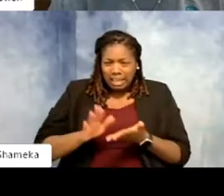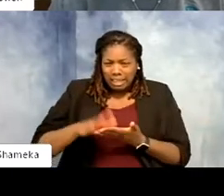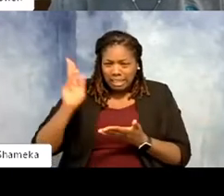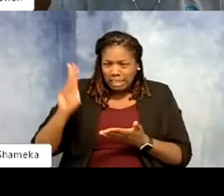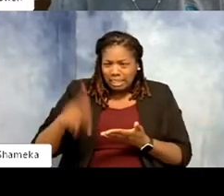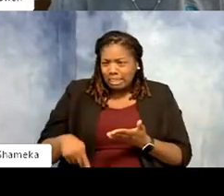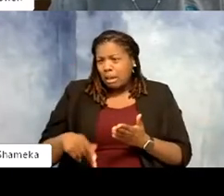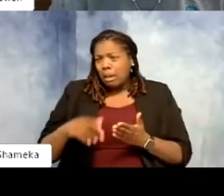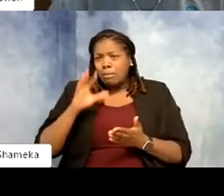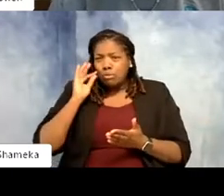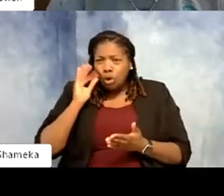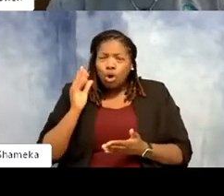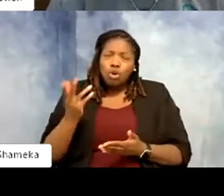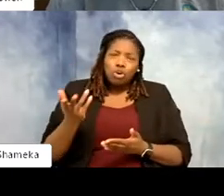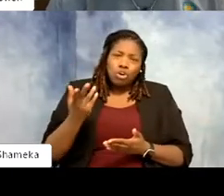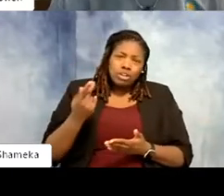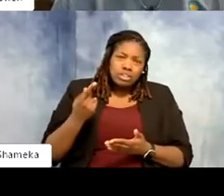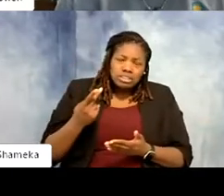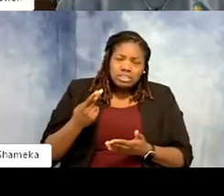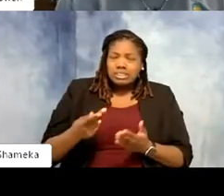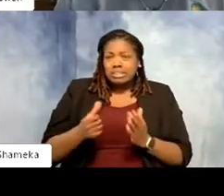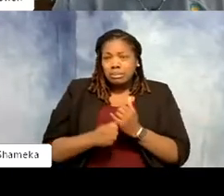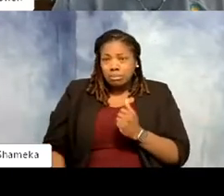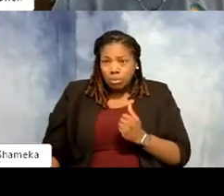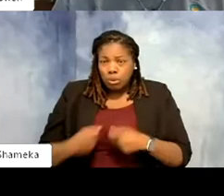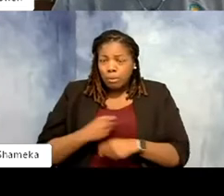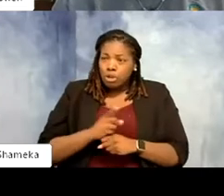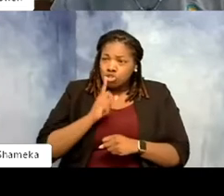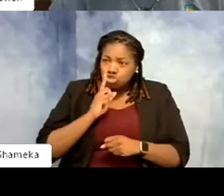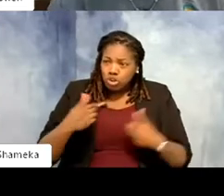or cat but it's all part of making sure they have a good well-being and taken care of. And they have